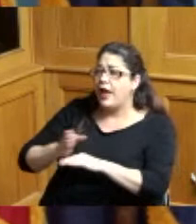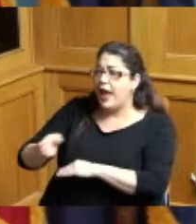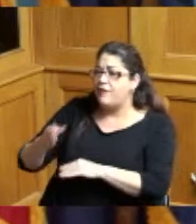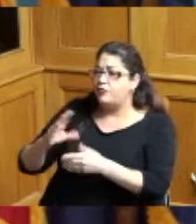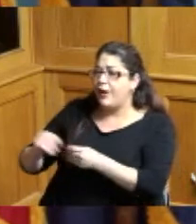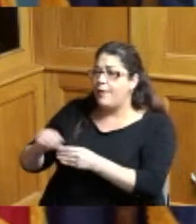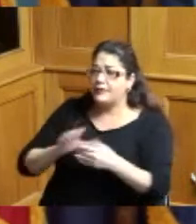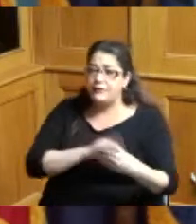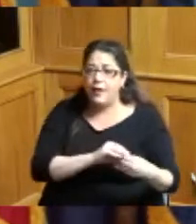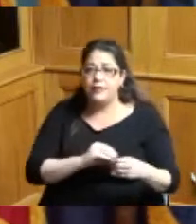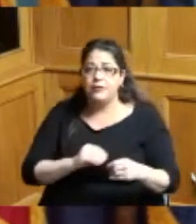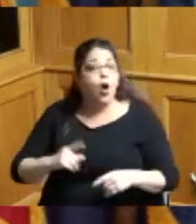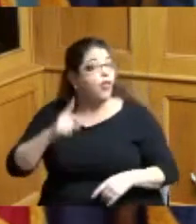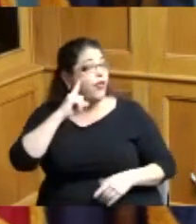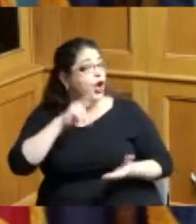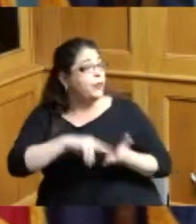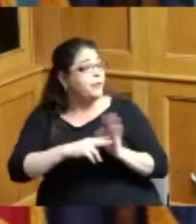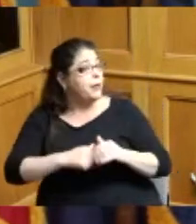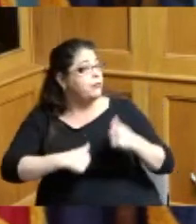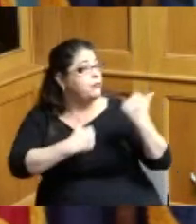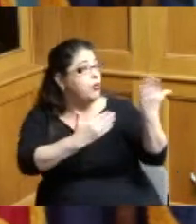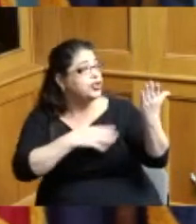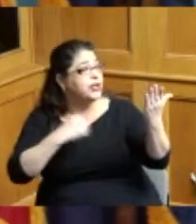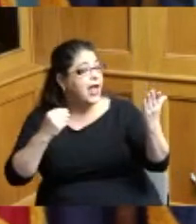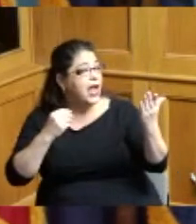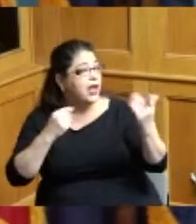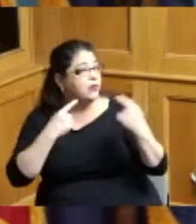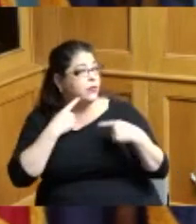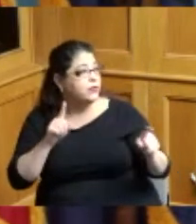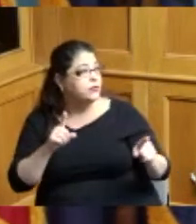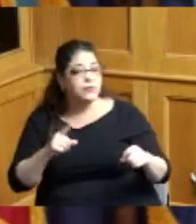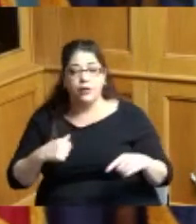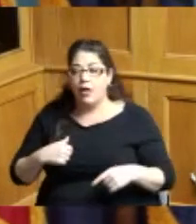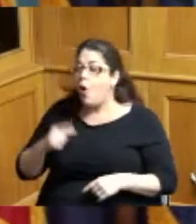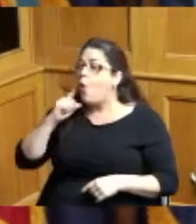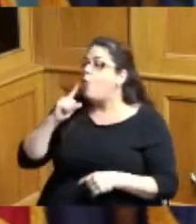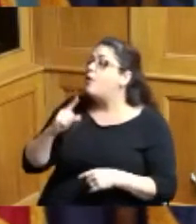oh okay I got it you said motions and resolutions all right I thought that's what comments comments